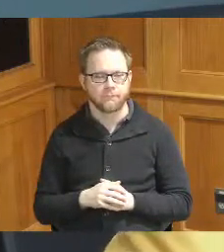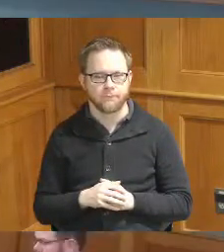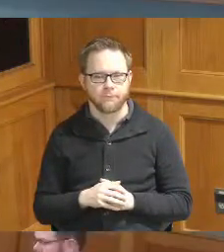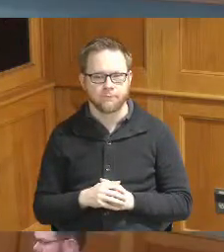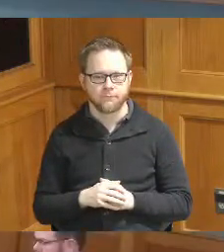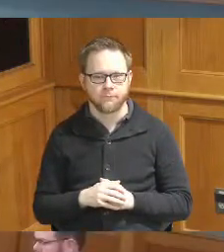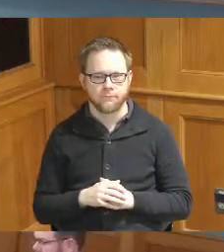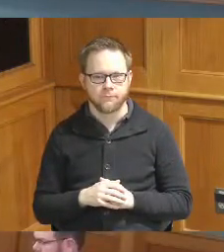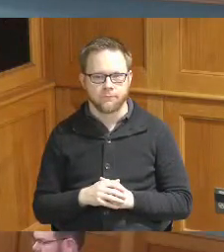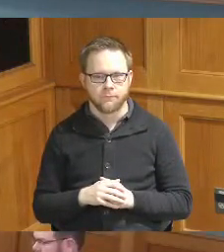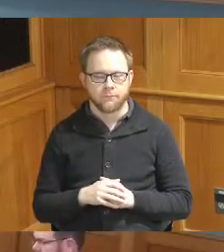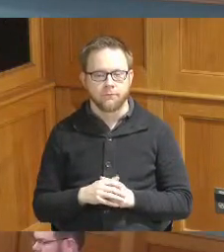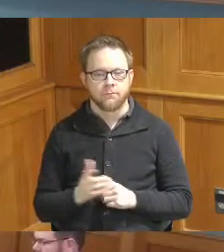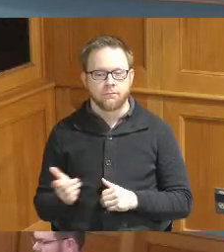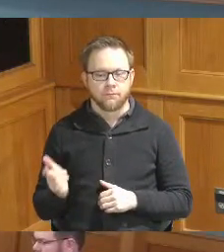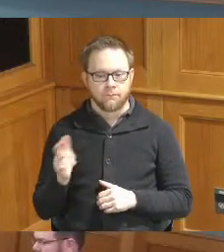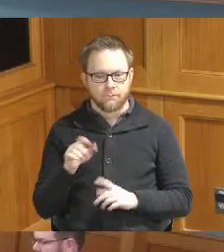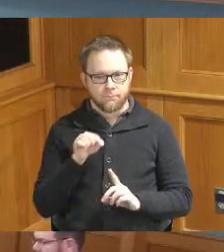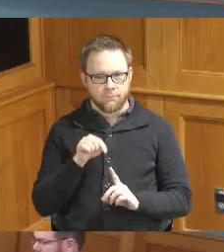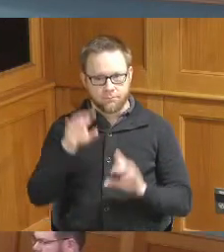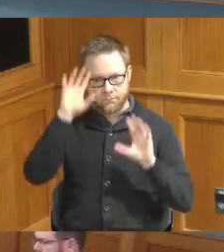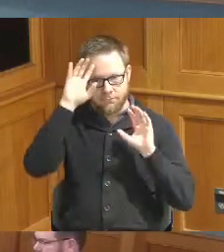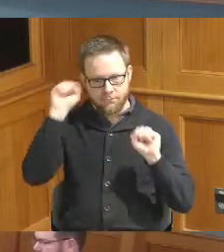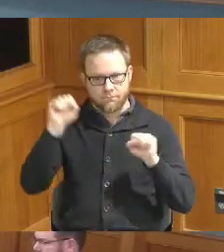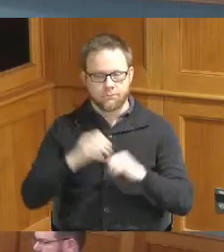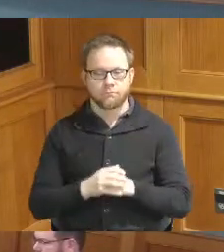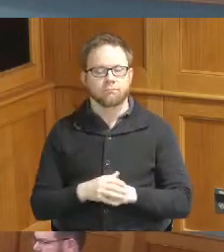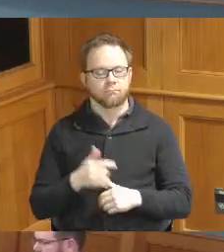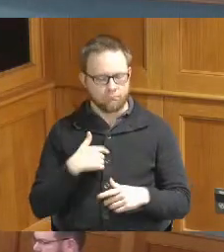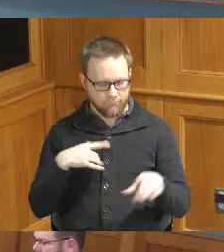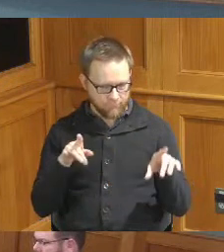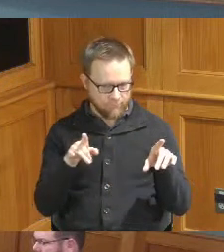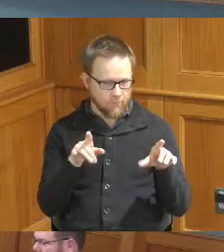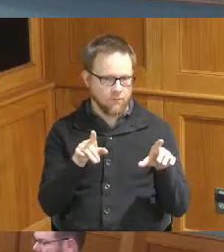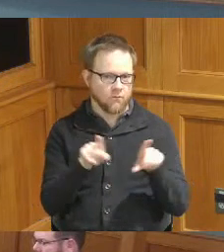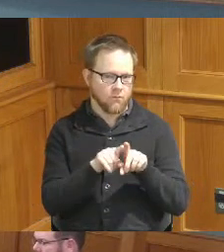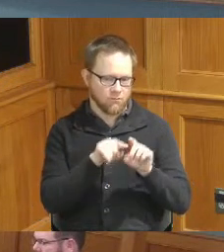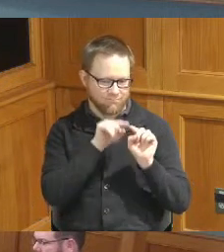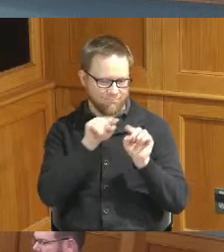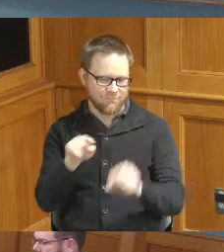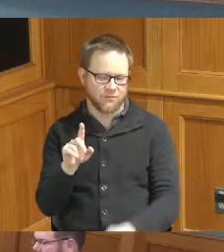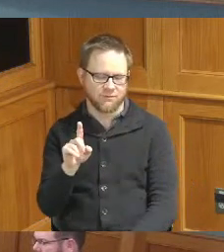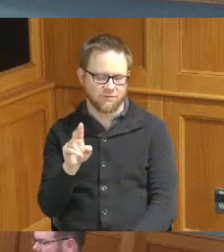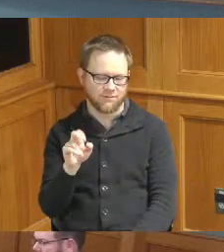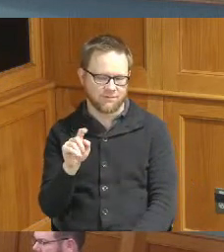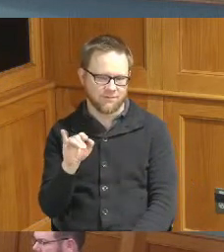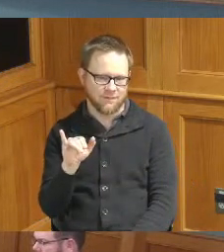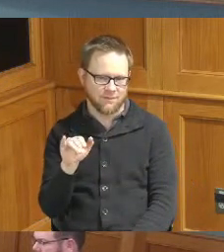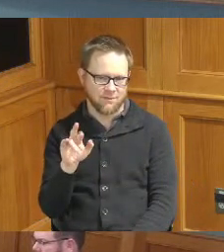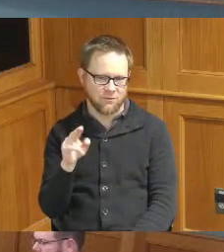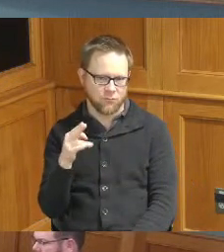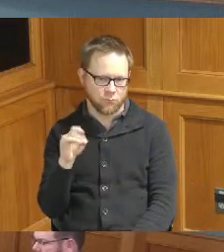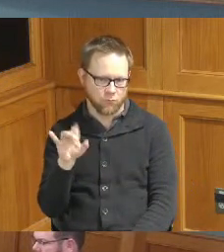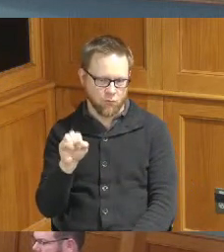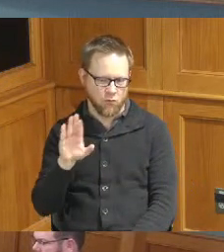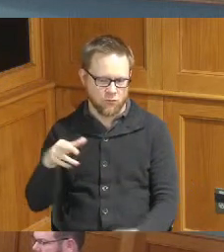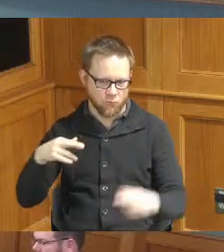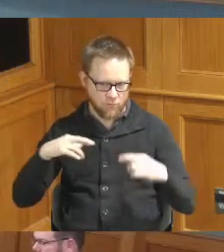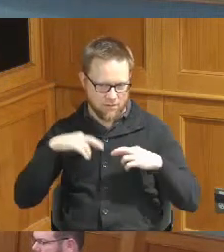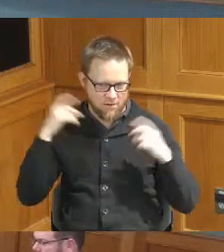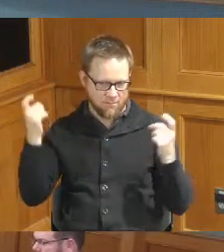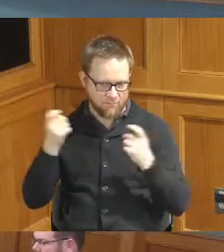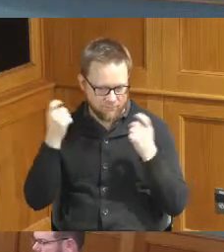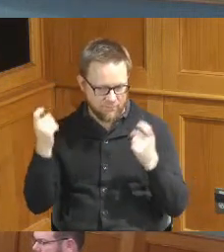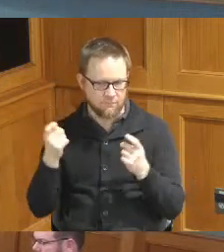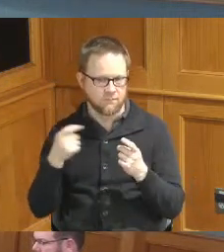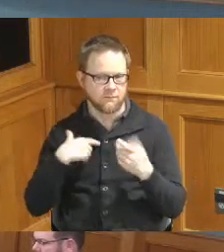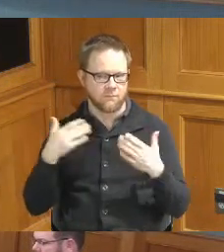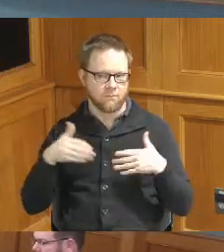thank you I am also attended Dusty Rose's retirement and was happy to be there with